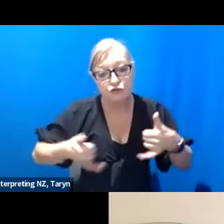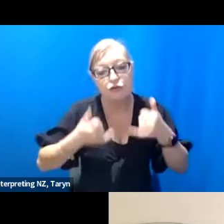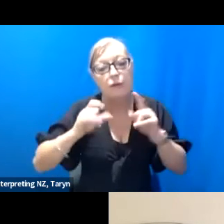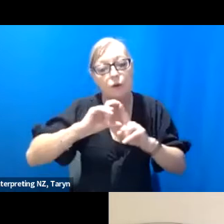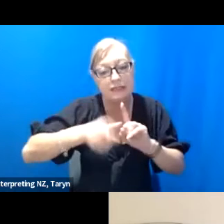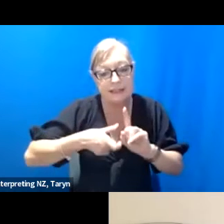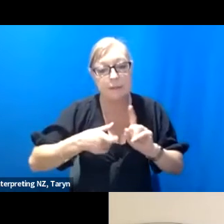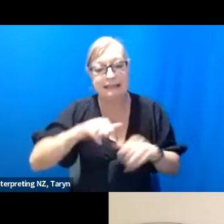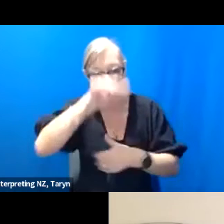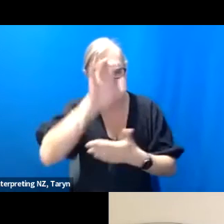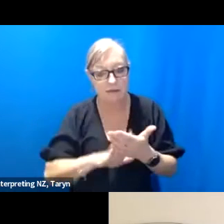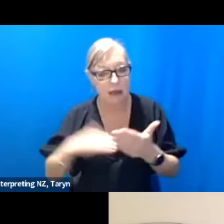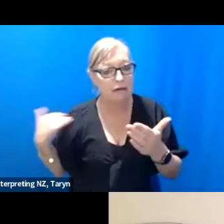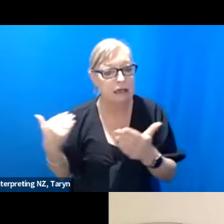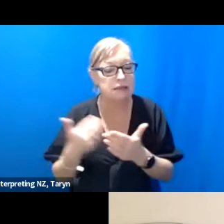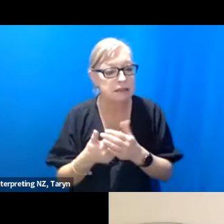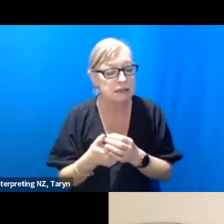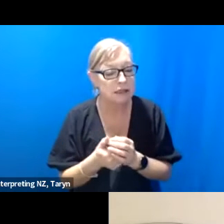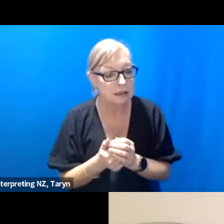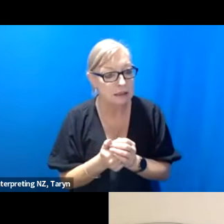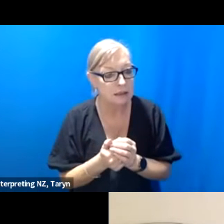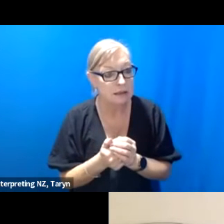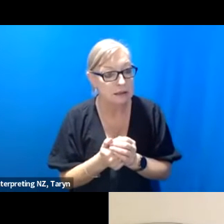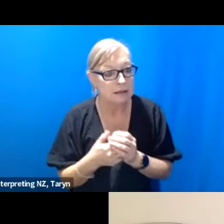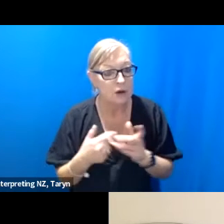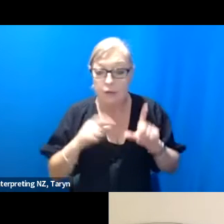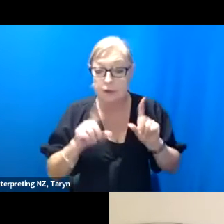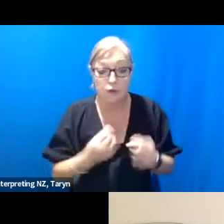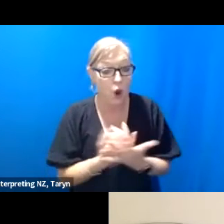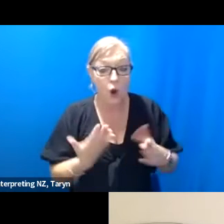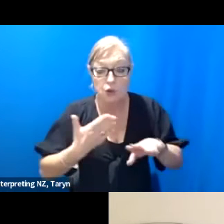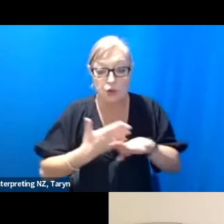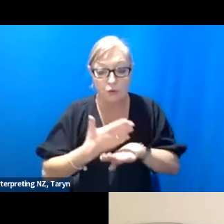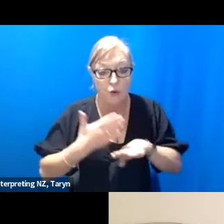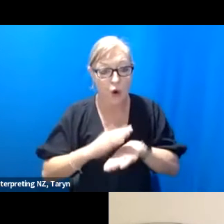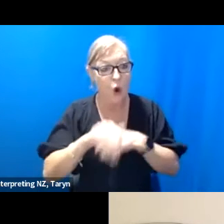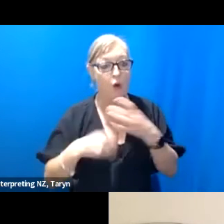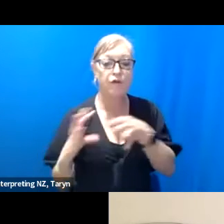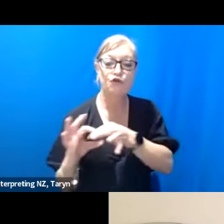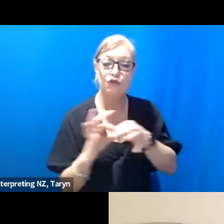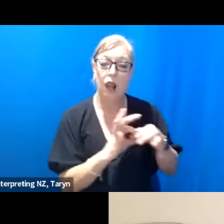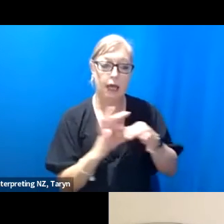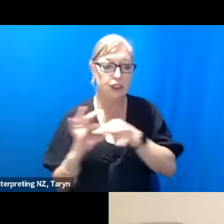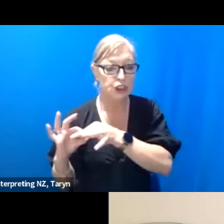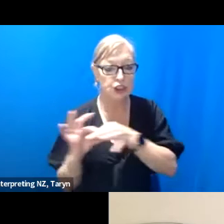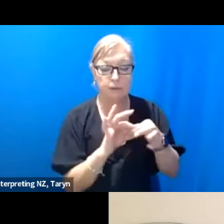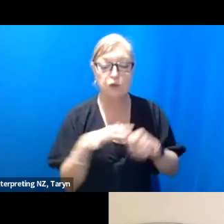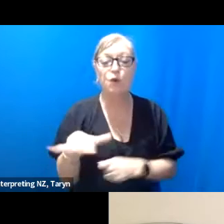particularly in - we've been doing quite a lot of work that's about relationship to environment and